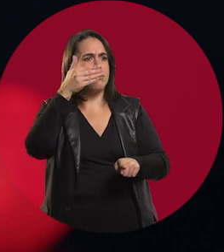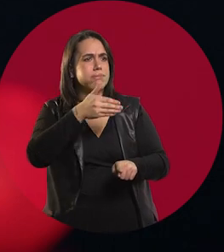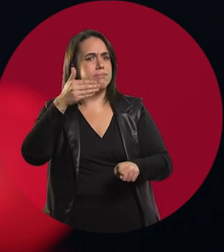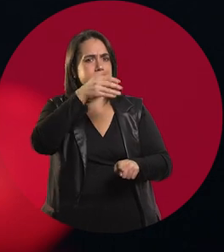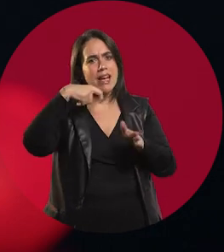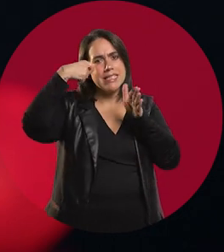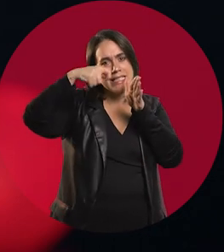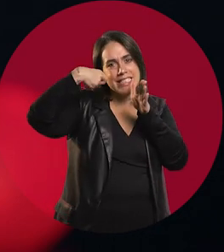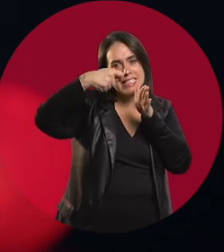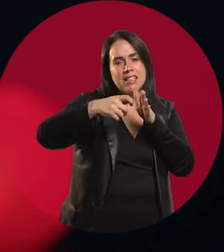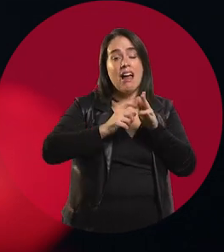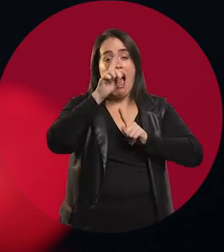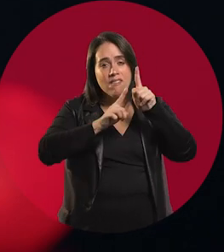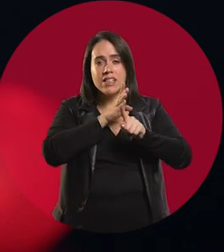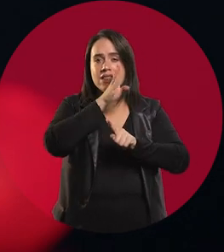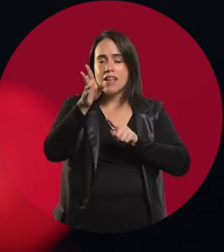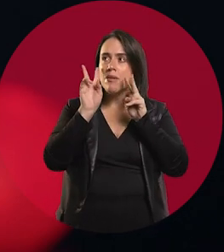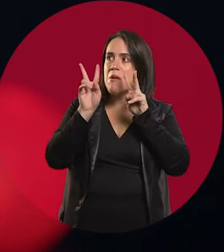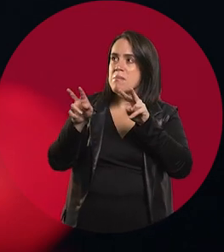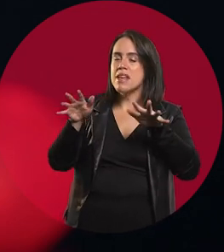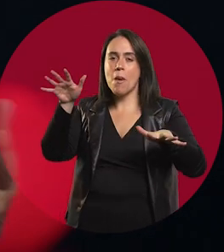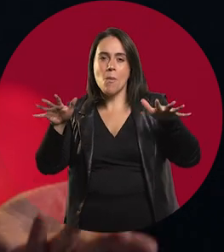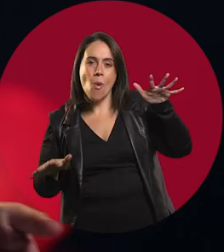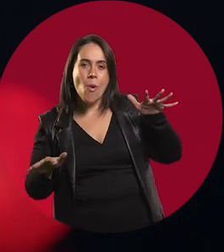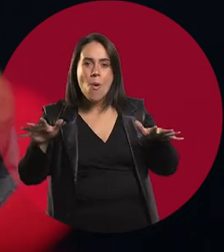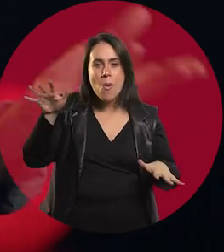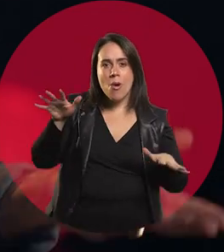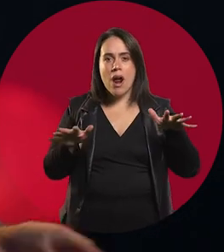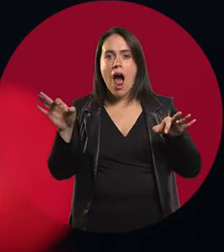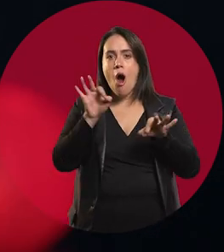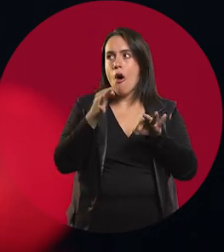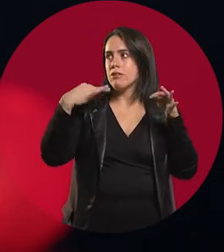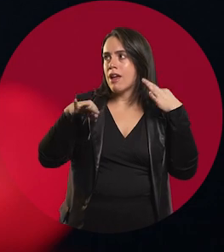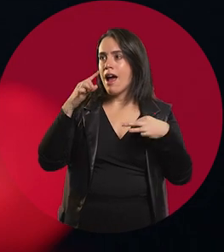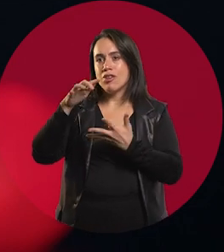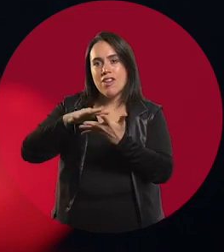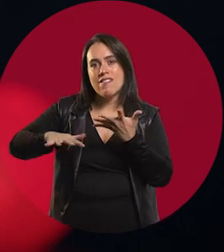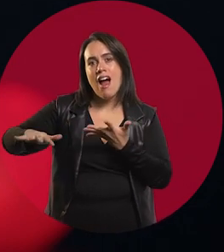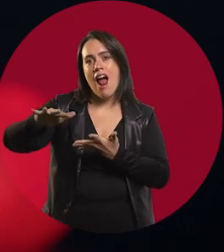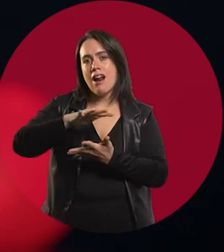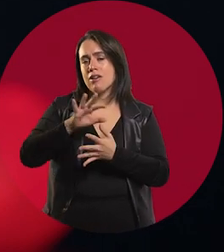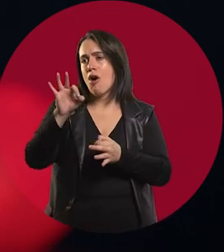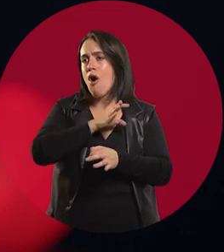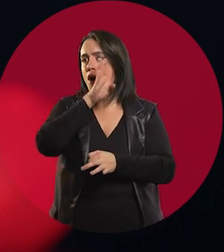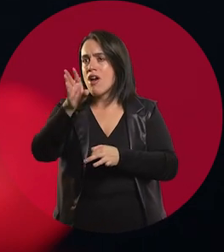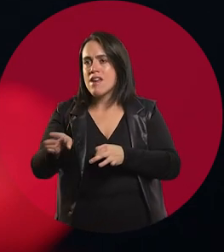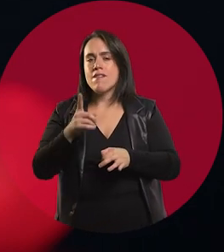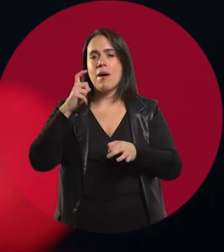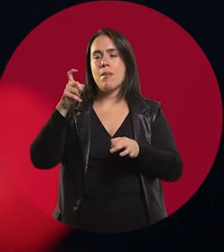And then we would go see the murga rehearsals, the rehearsals of the theater groups in the neighborhood. We went to the tablados.